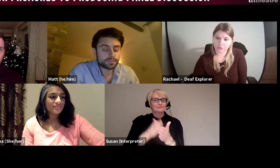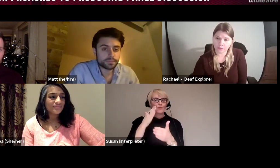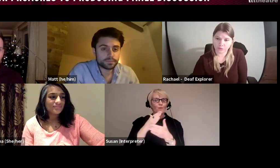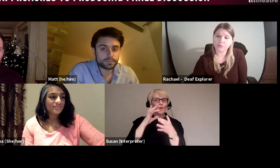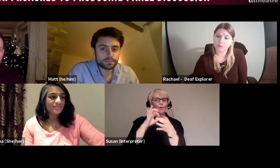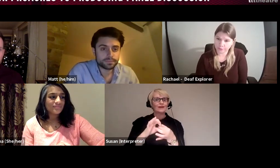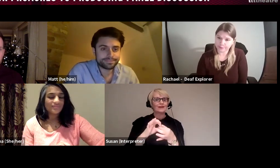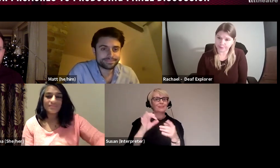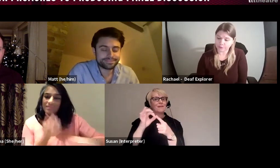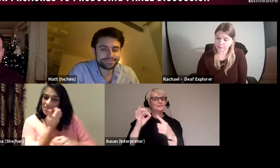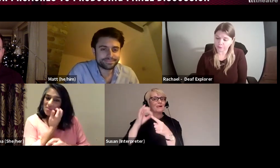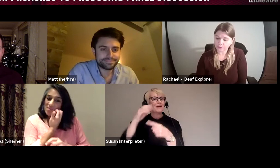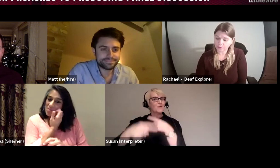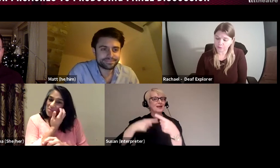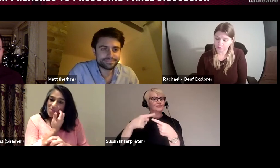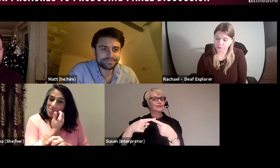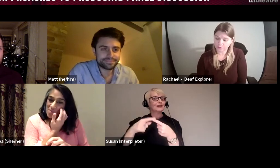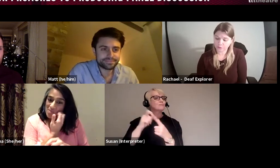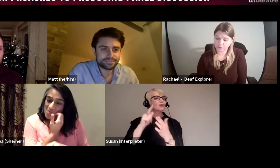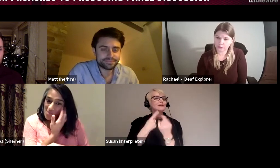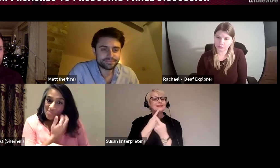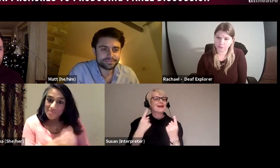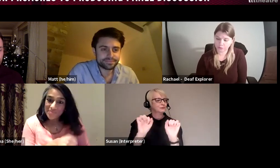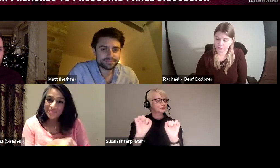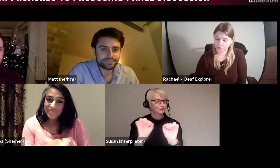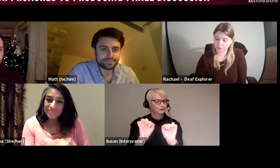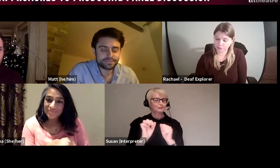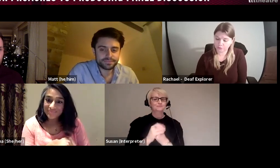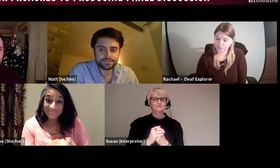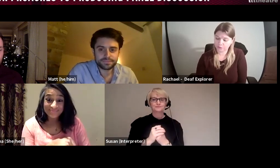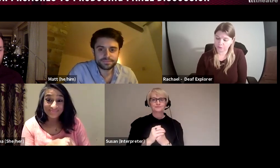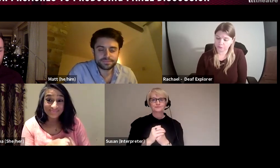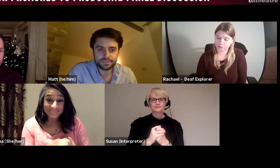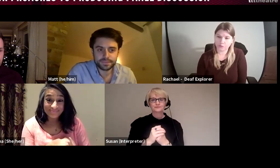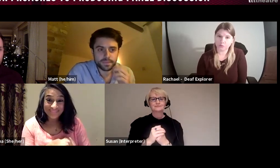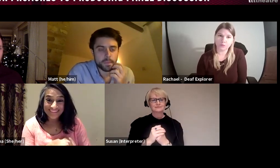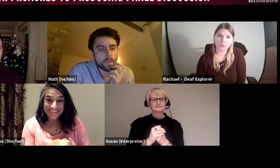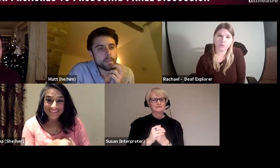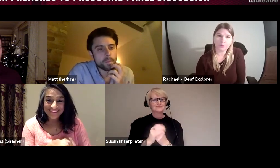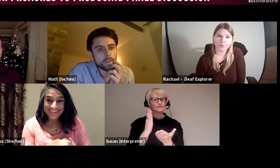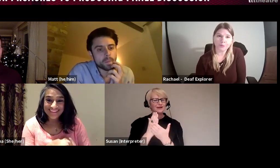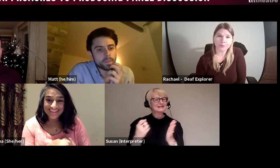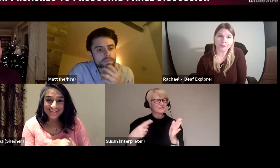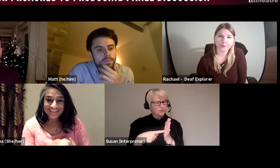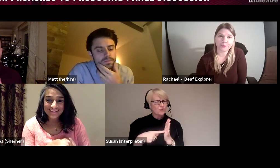on a project to be announced. So, all of those are all really important steps to grow